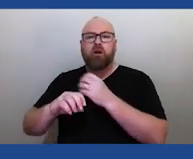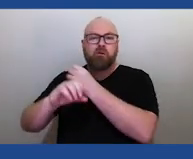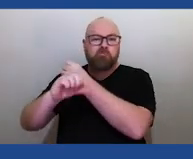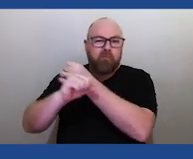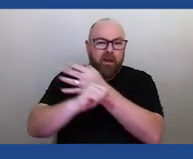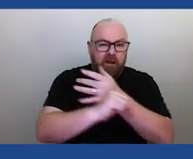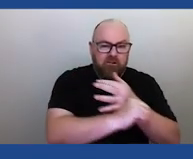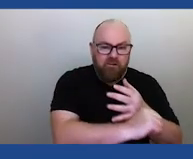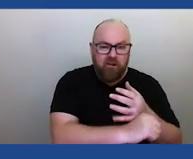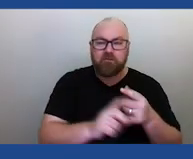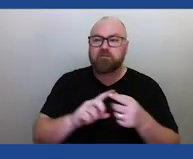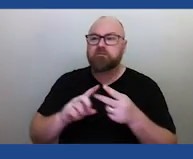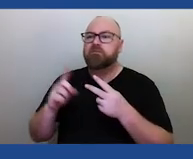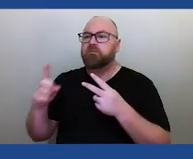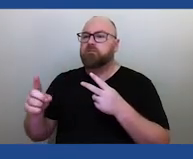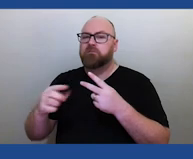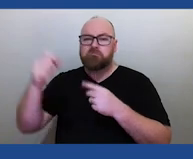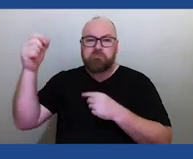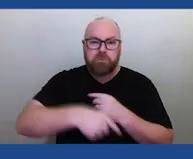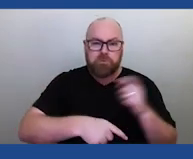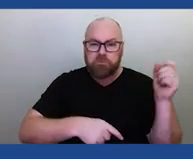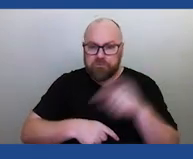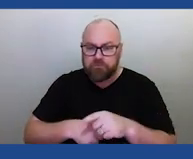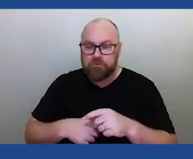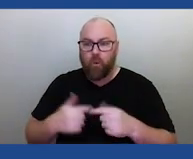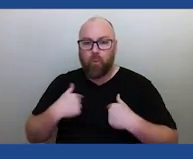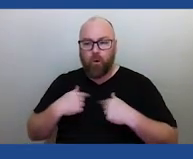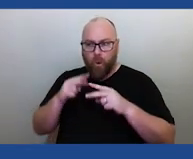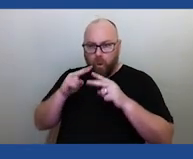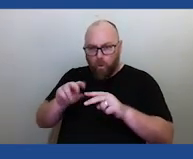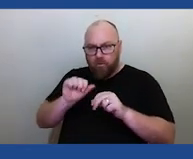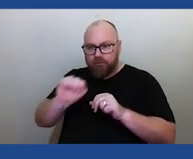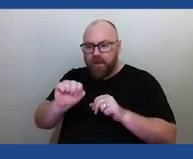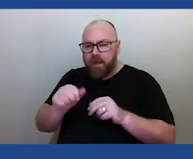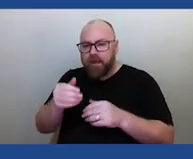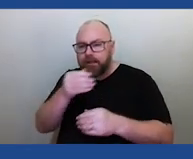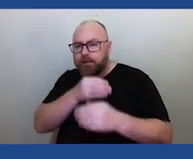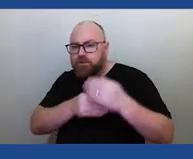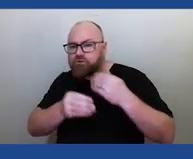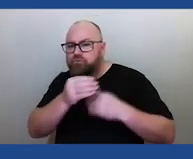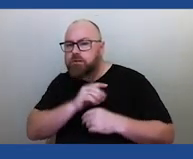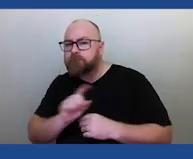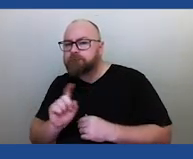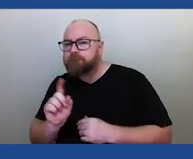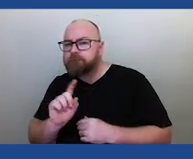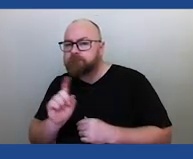is a little bit more about their history. So we've you know, when we're trying to look at, for example,